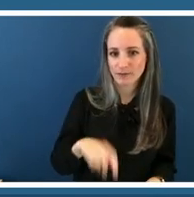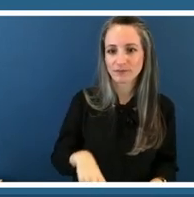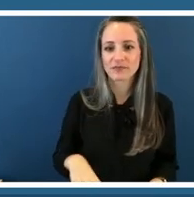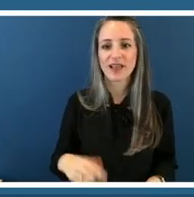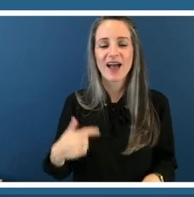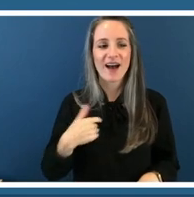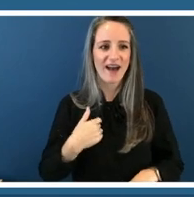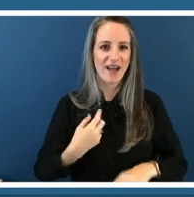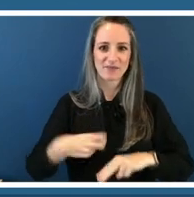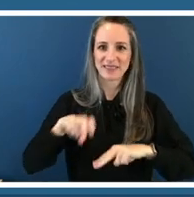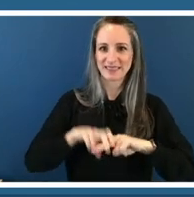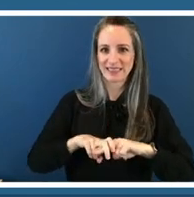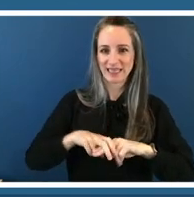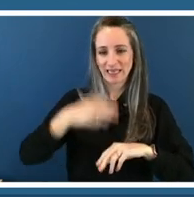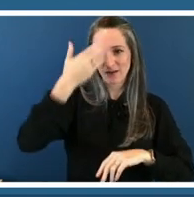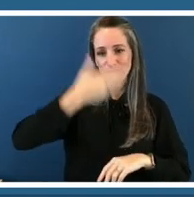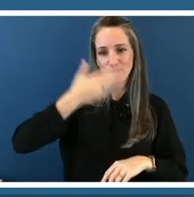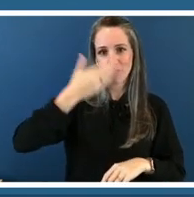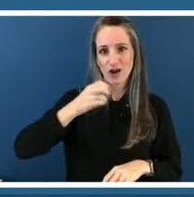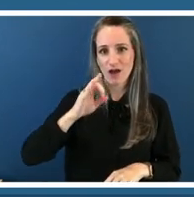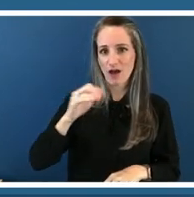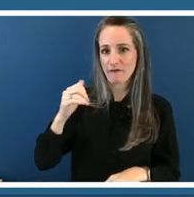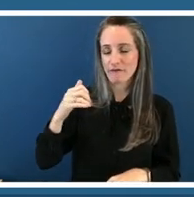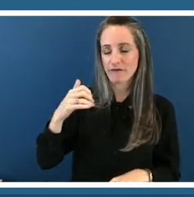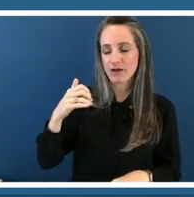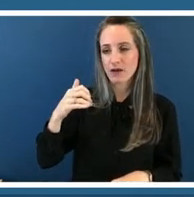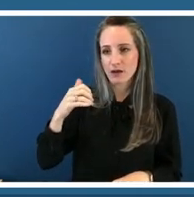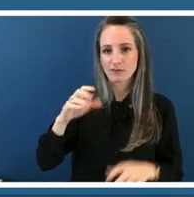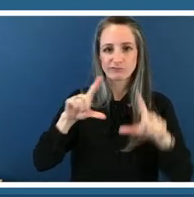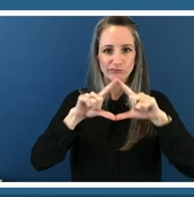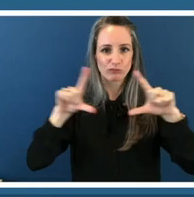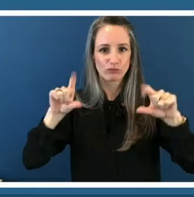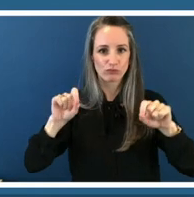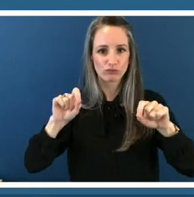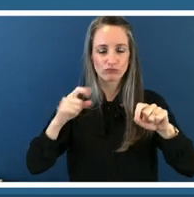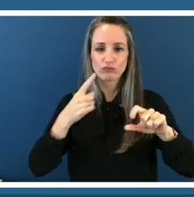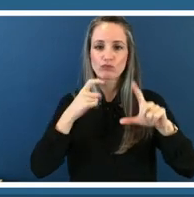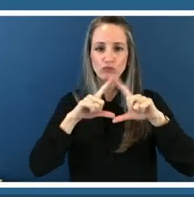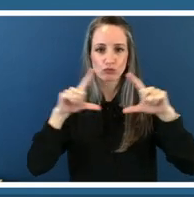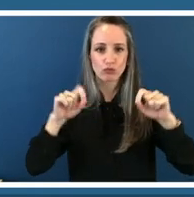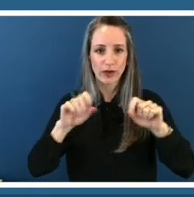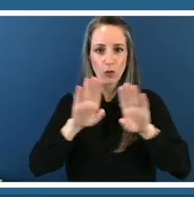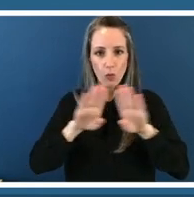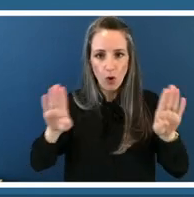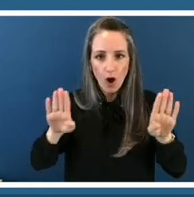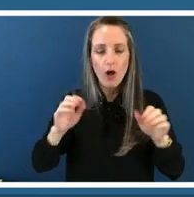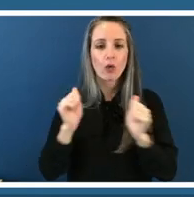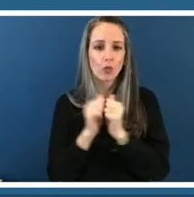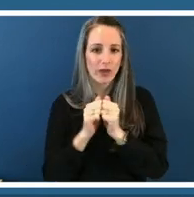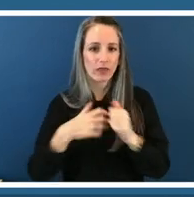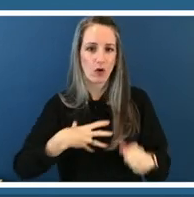in front of a brick wall and also a white wall and i